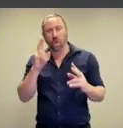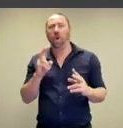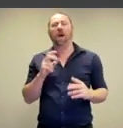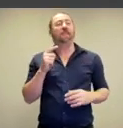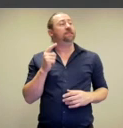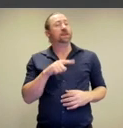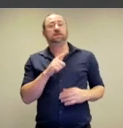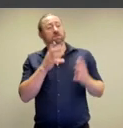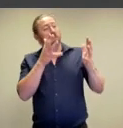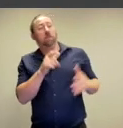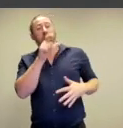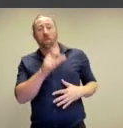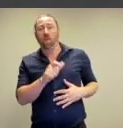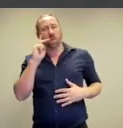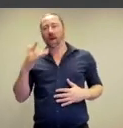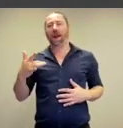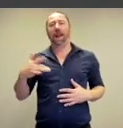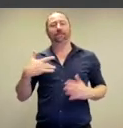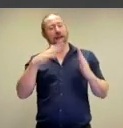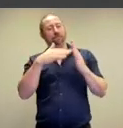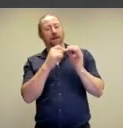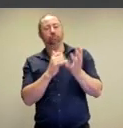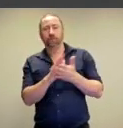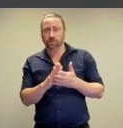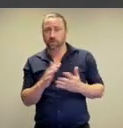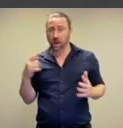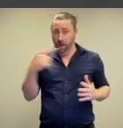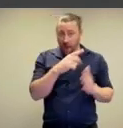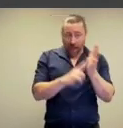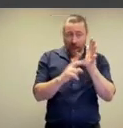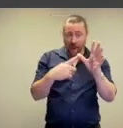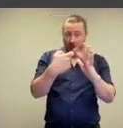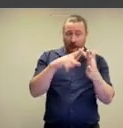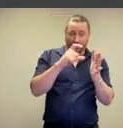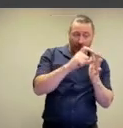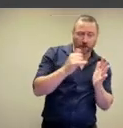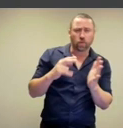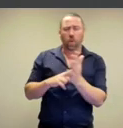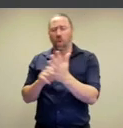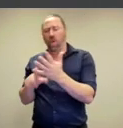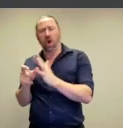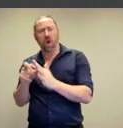these models living paint brushes.